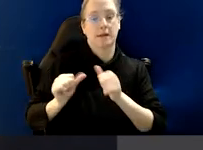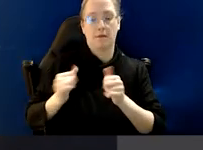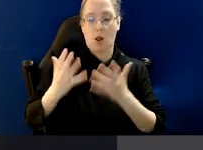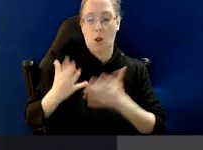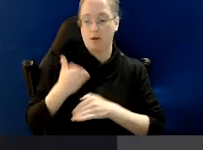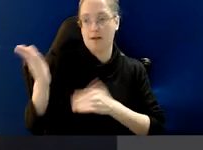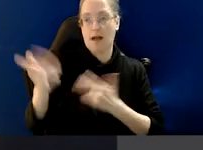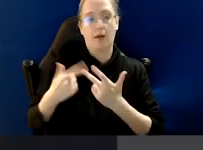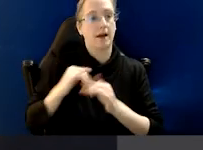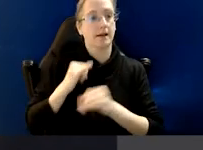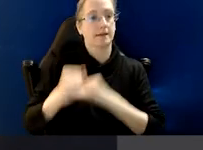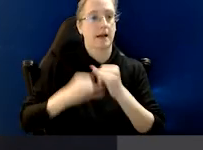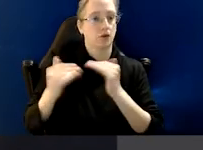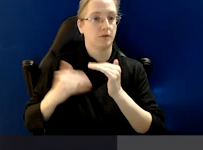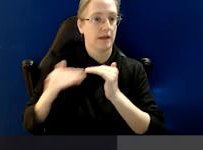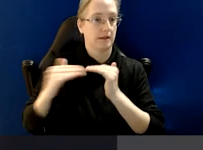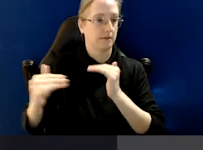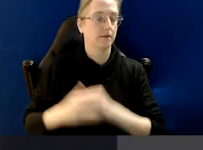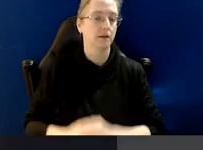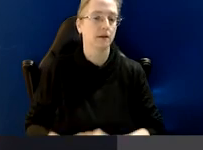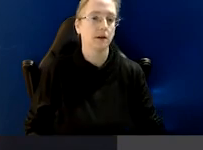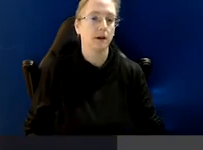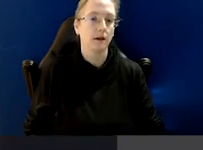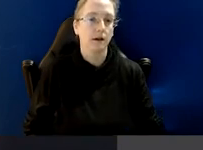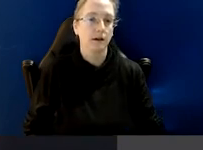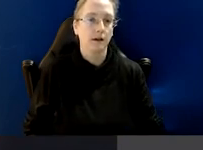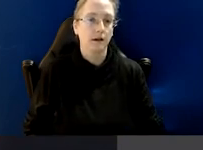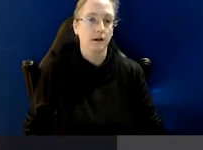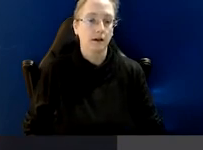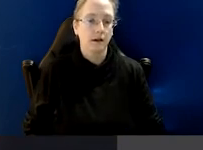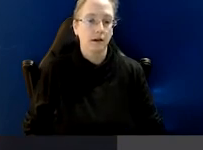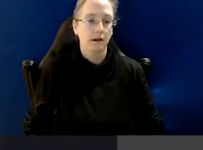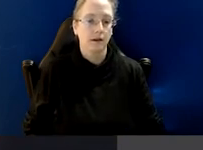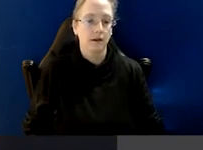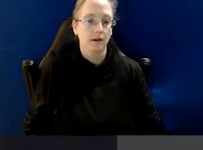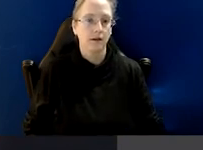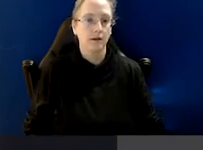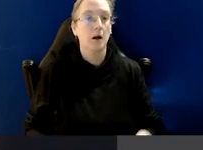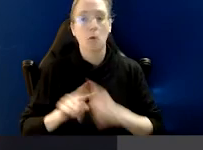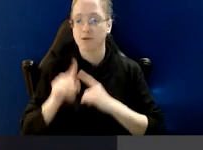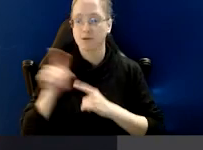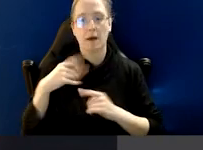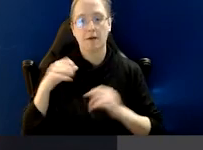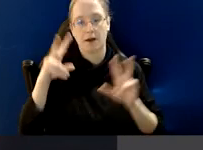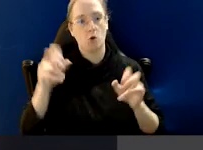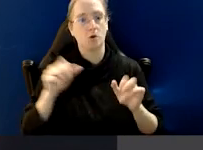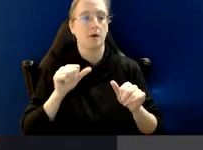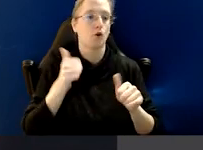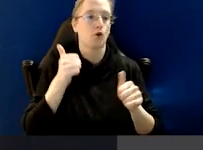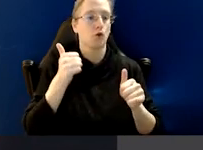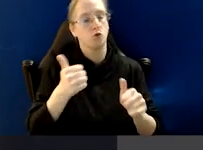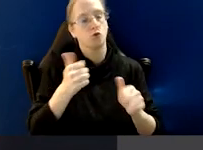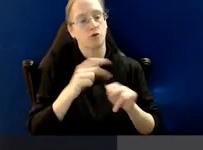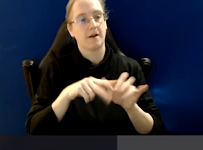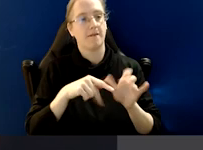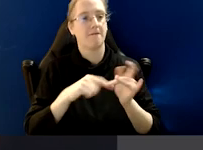a lot of the international standards, many of which are subject to a best or good faith requirement,